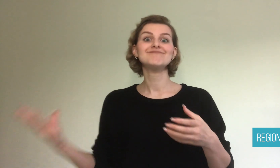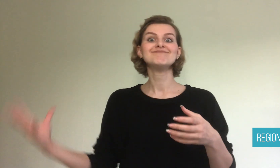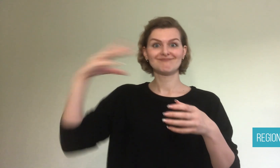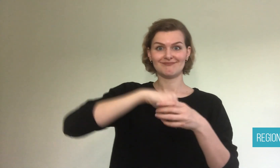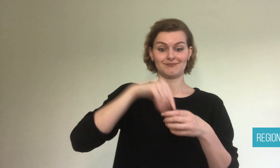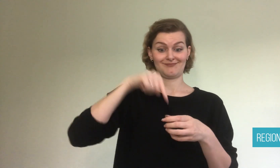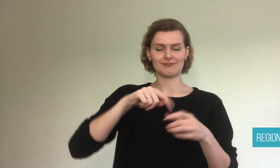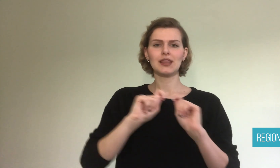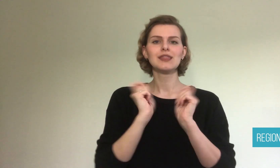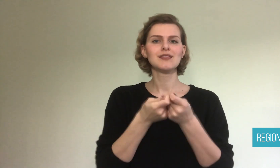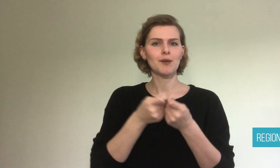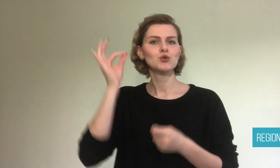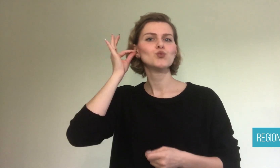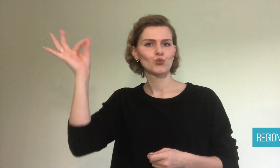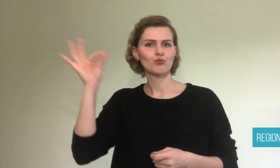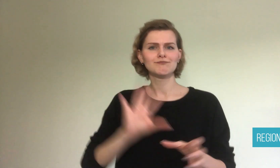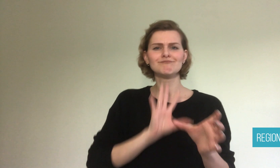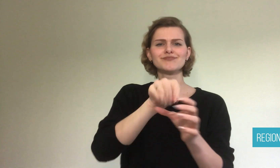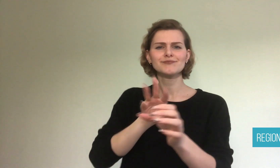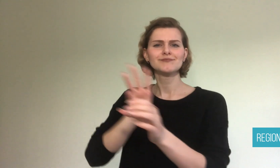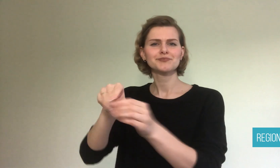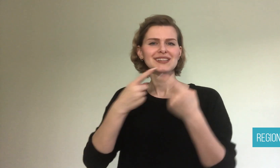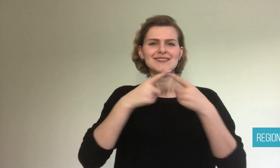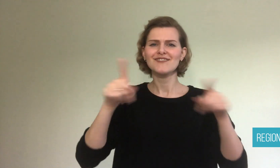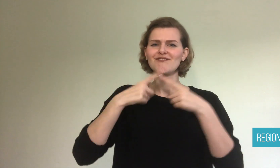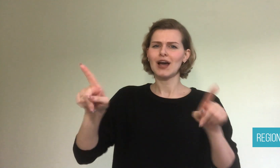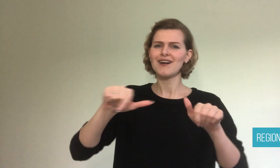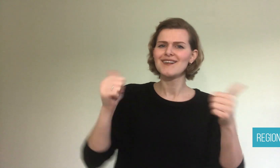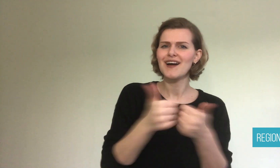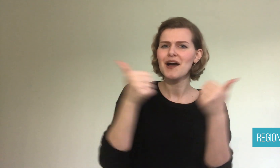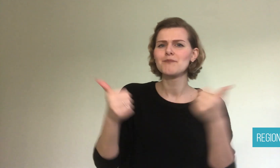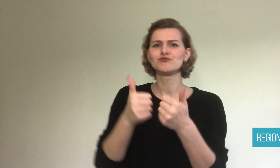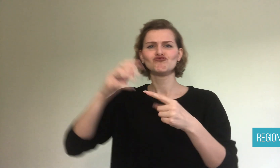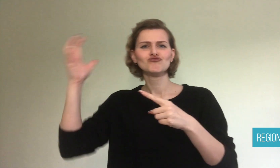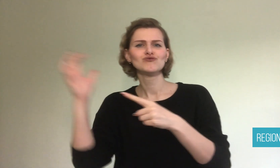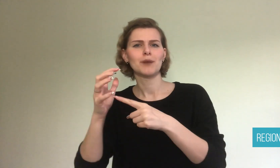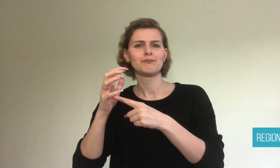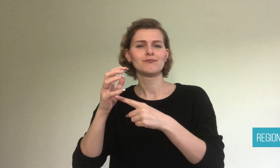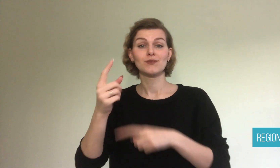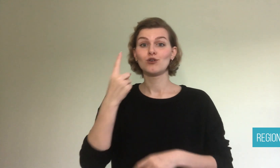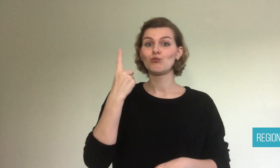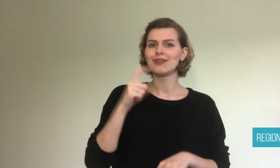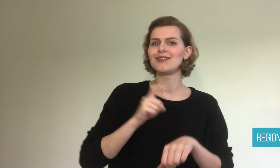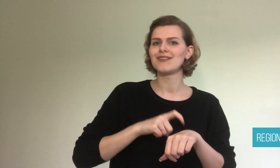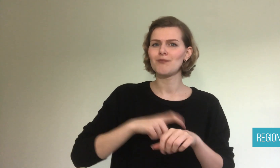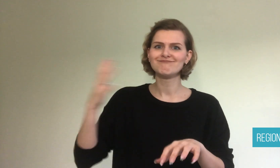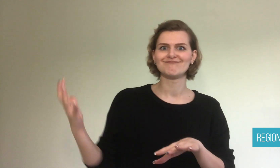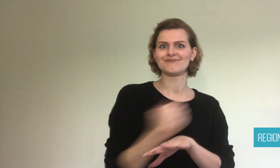His dance team participated in many dance battles and hip-hop championships. One time, his team made